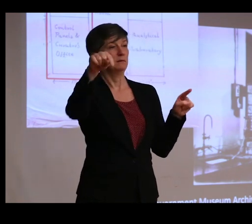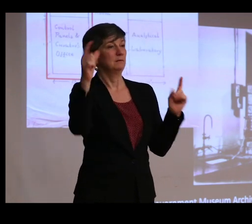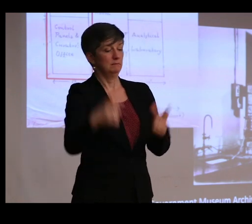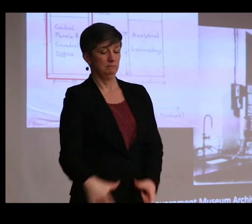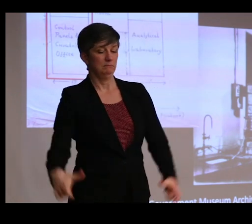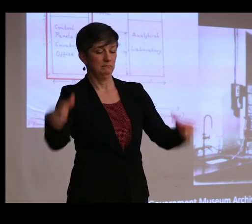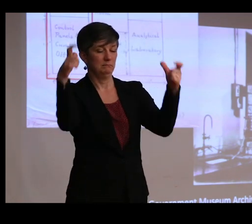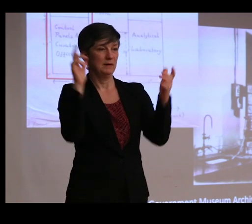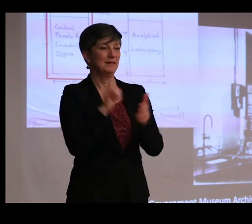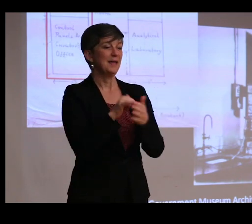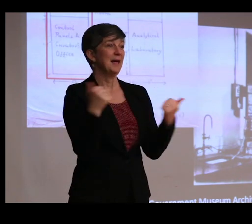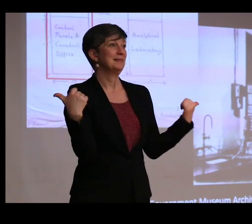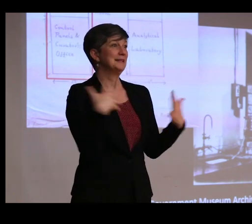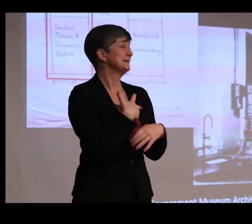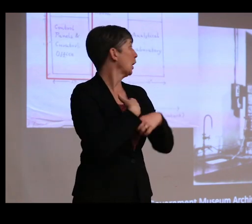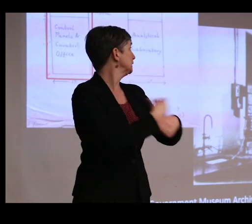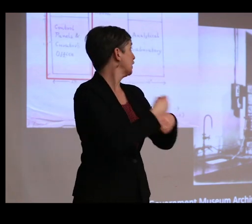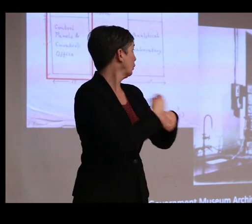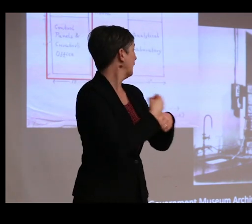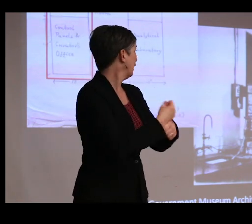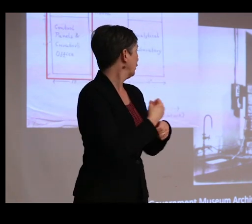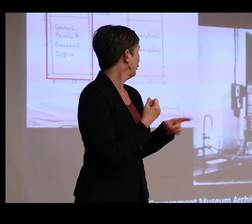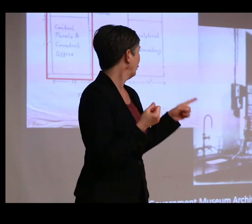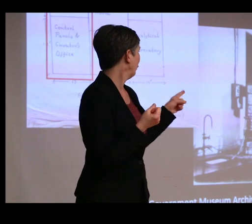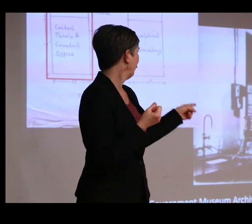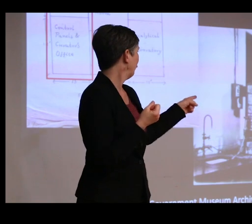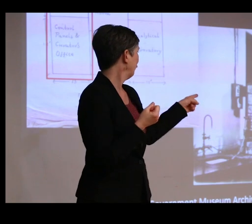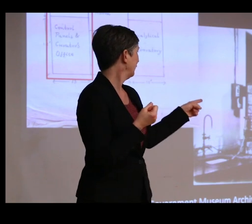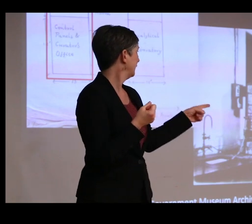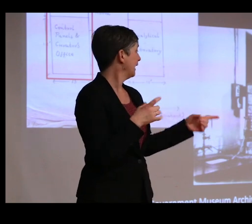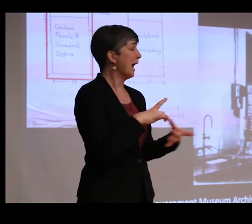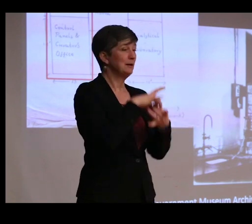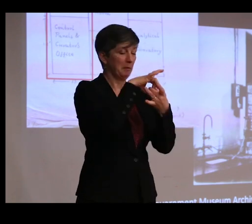And here's the scary motor generator, which had to be bolted down because it